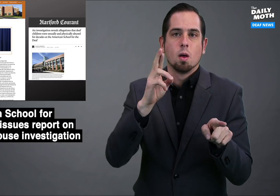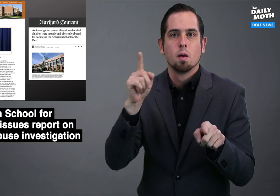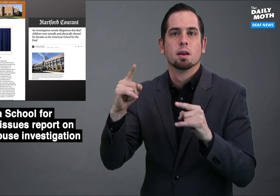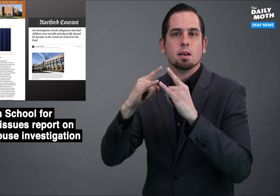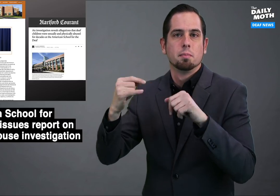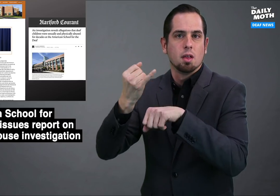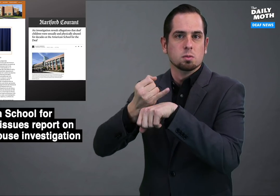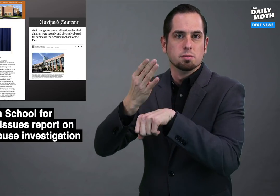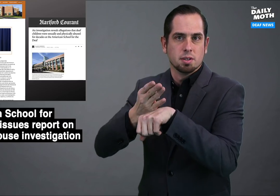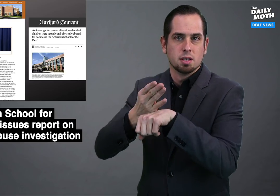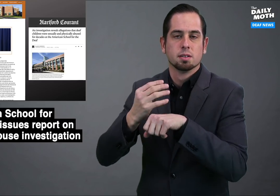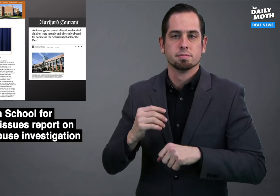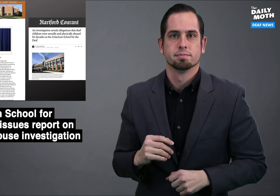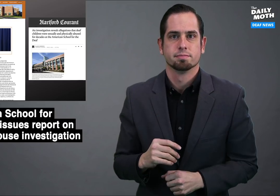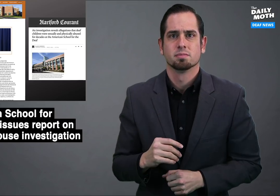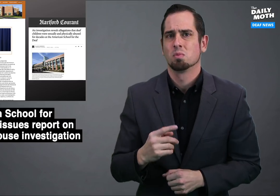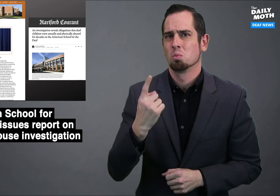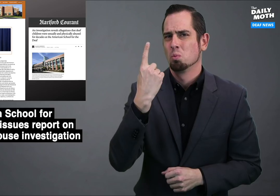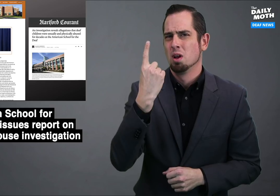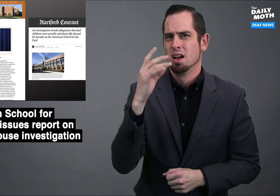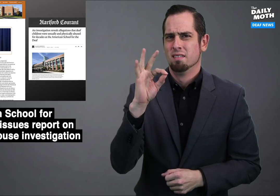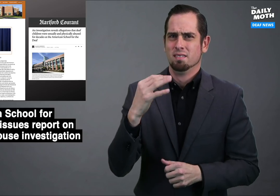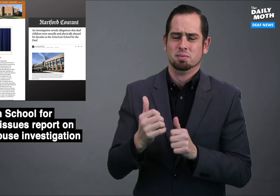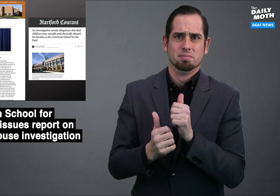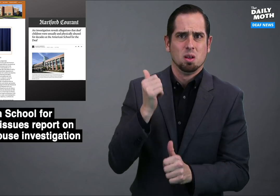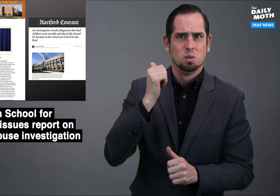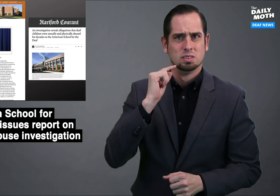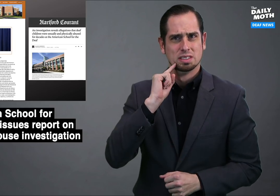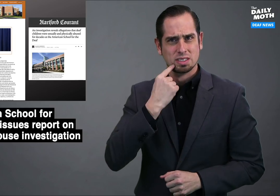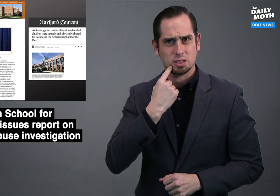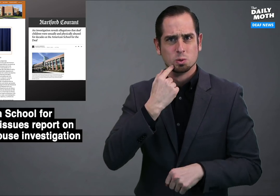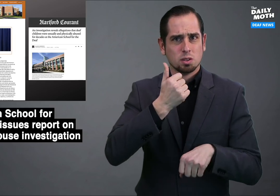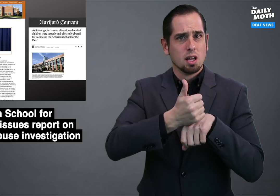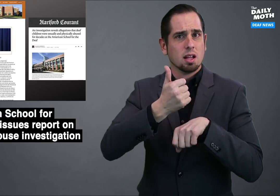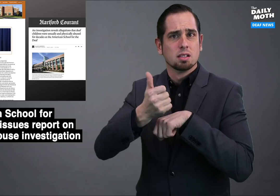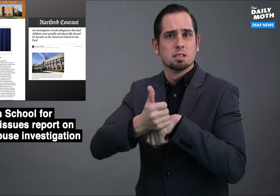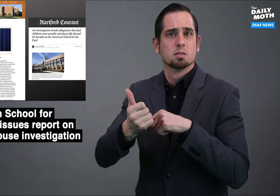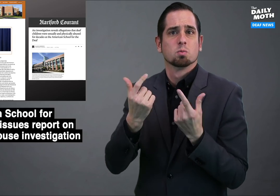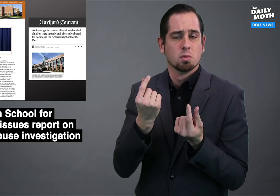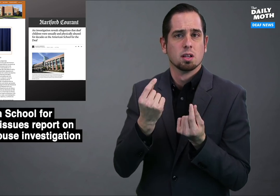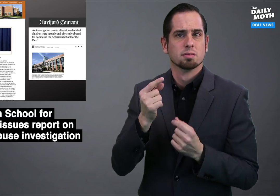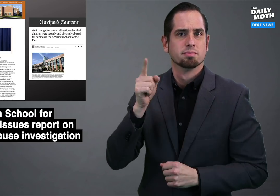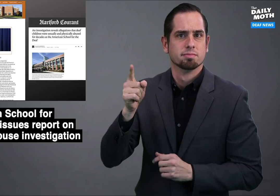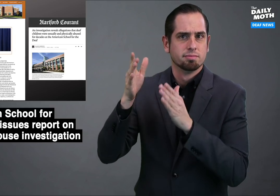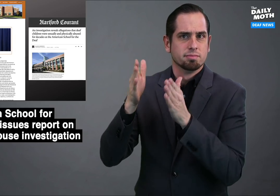at Camp Isola Bella. One of the most serious allegations involved